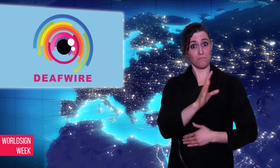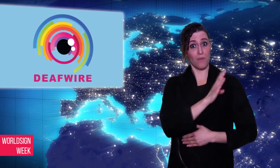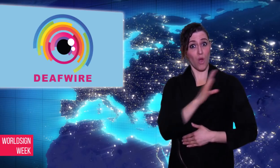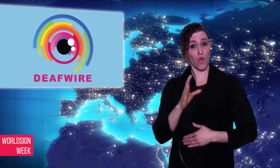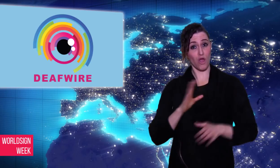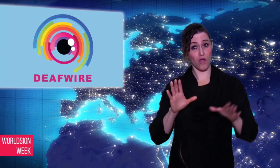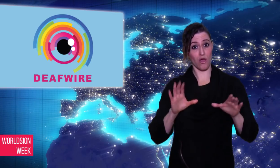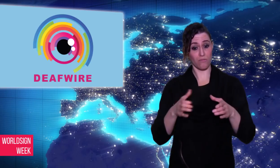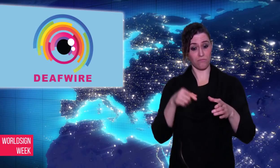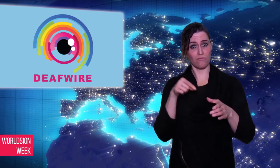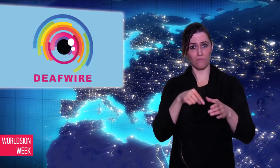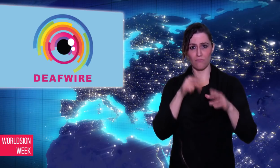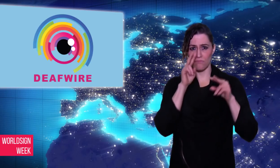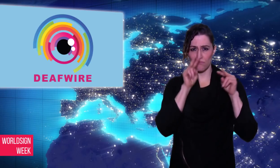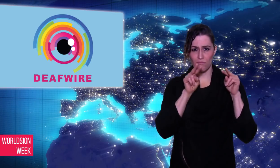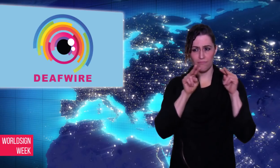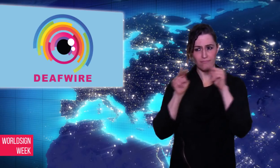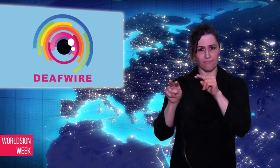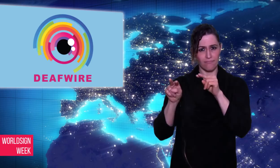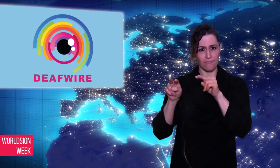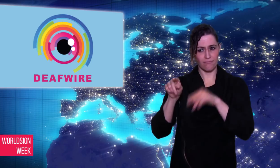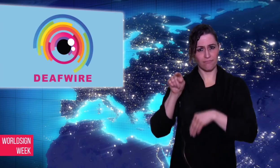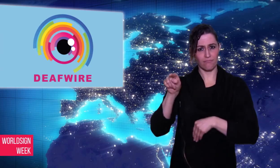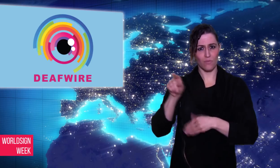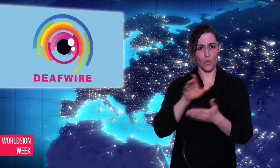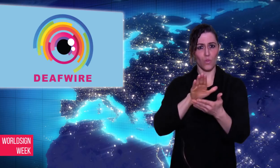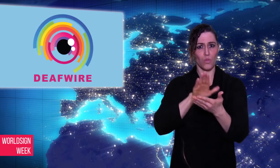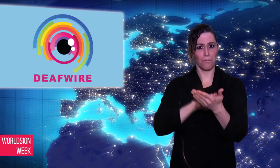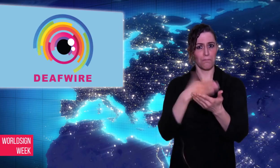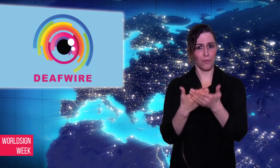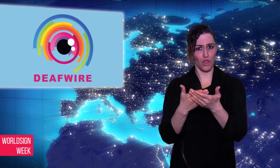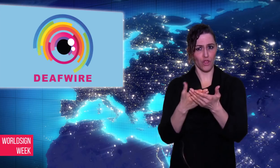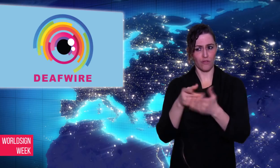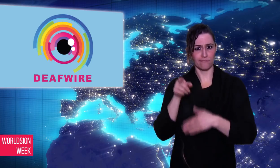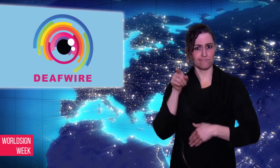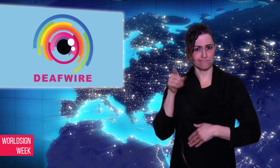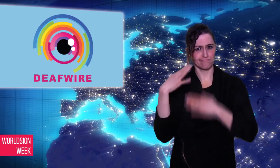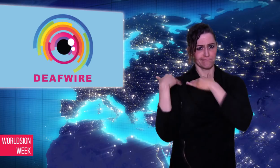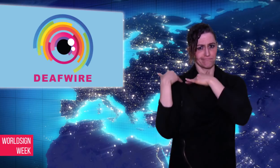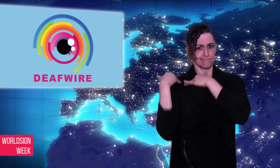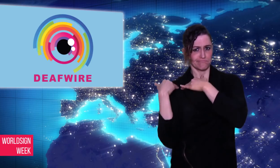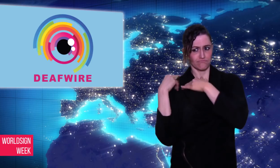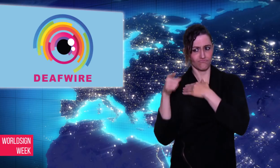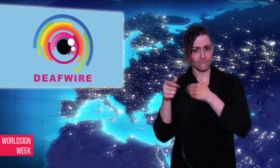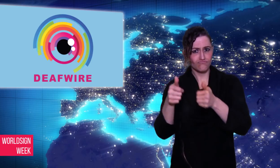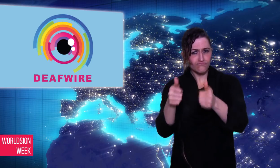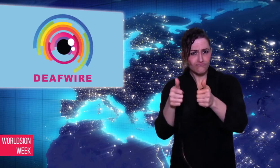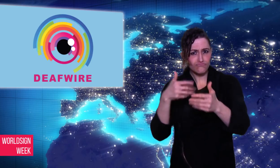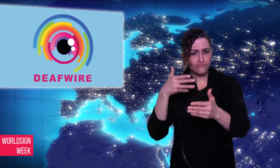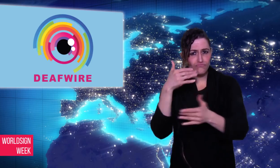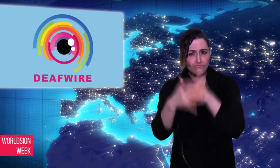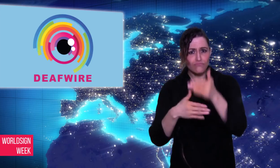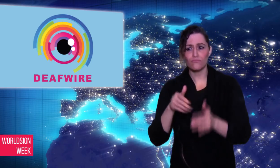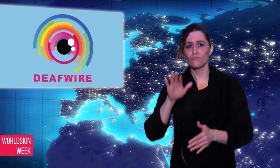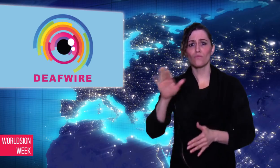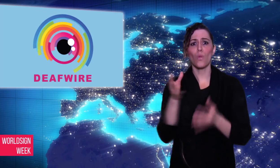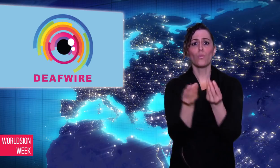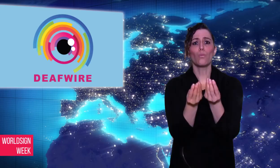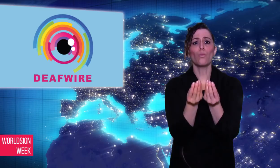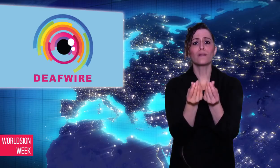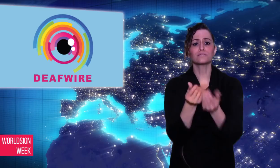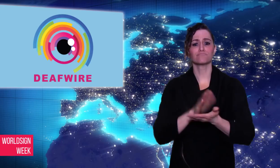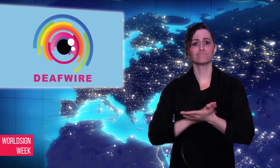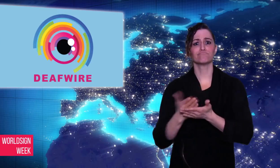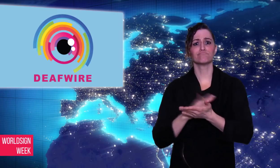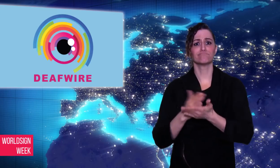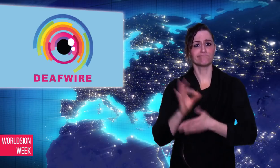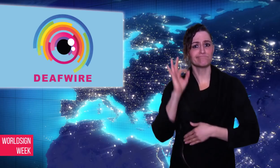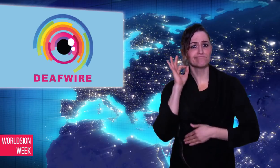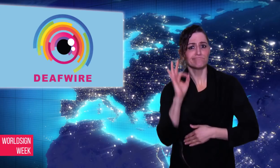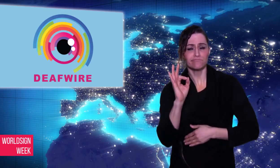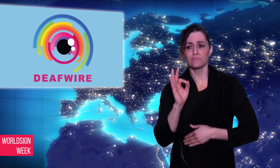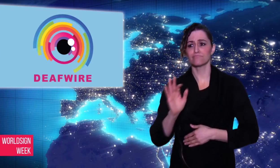oversee interpreters’ quality,